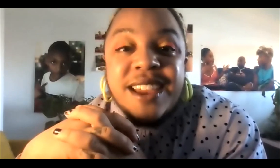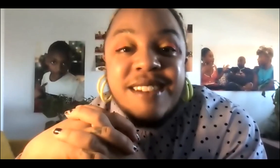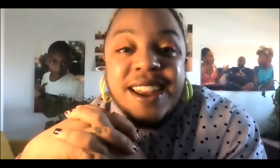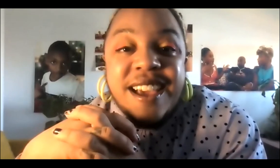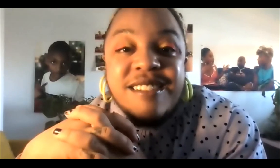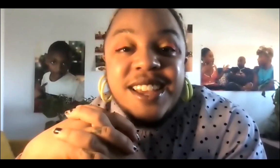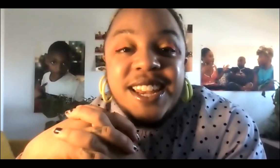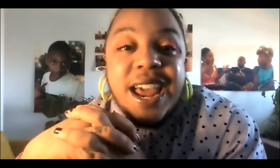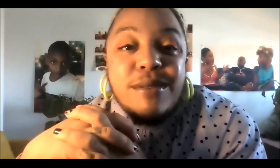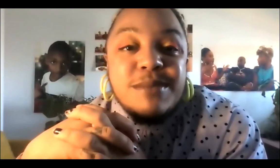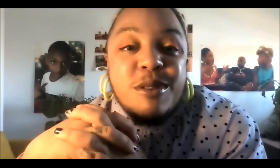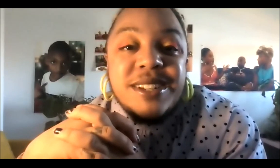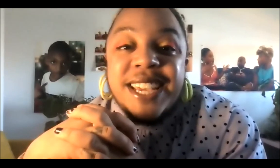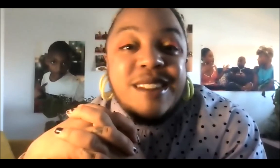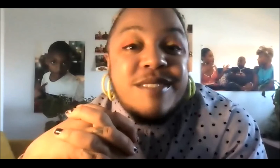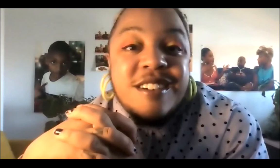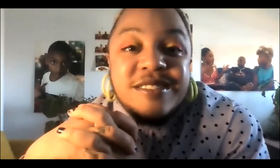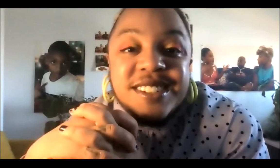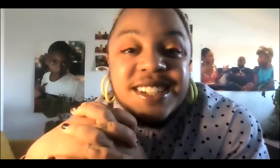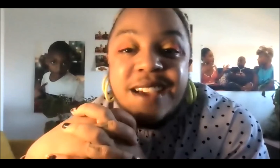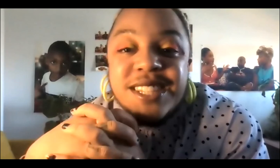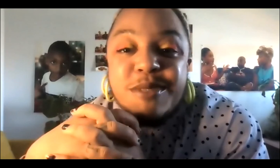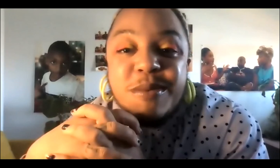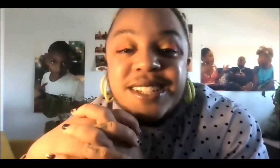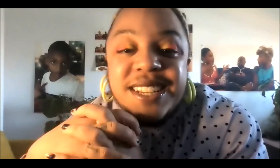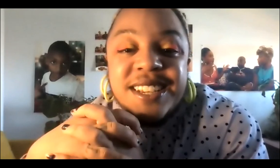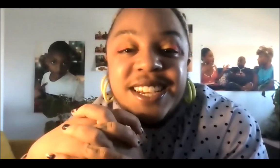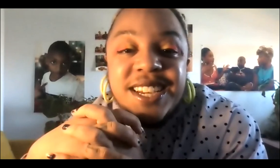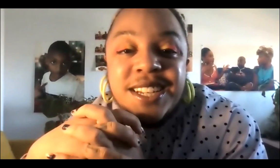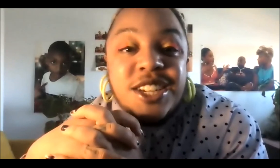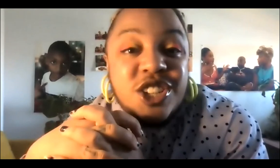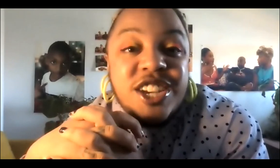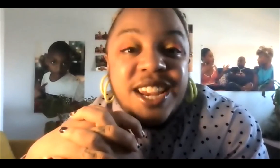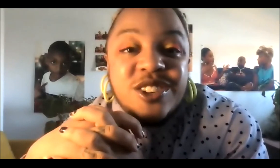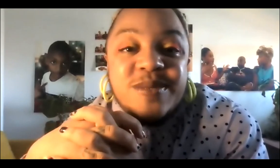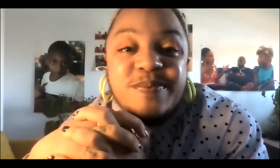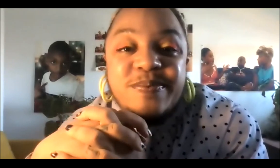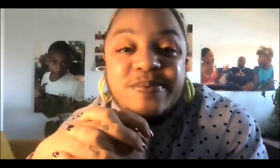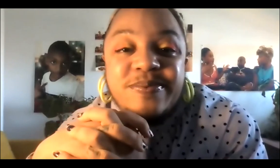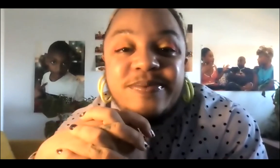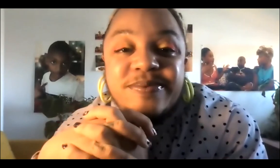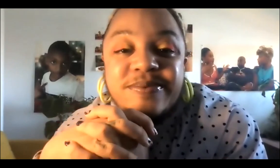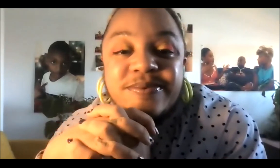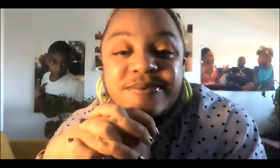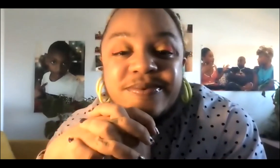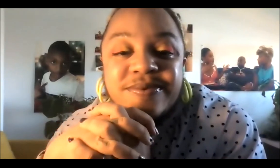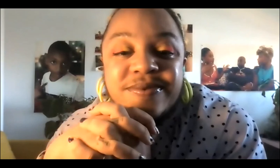the air right now. Now is the moment to get involved, now is the moment to touch change.